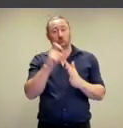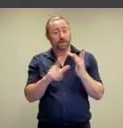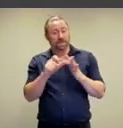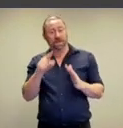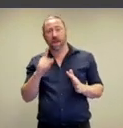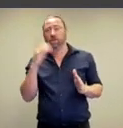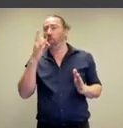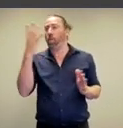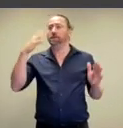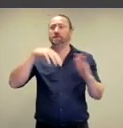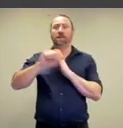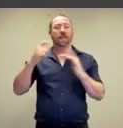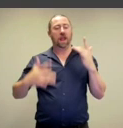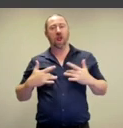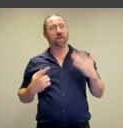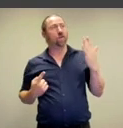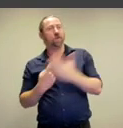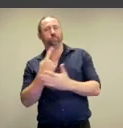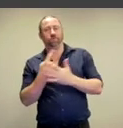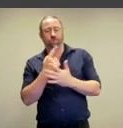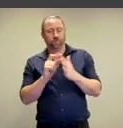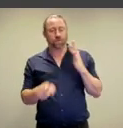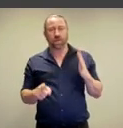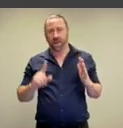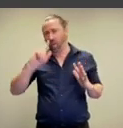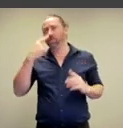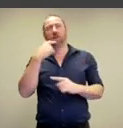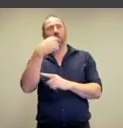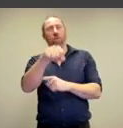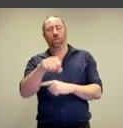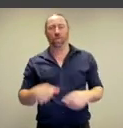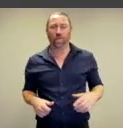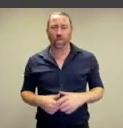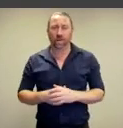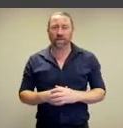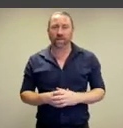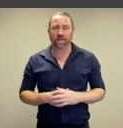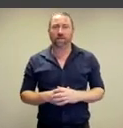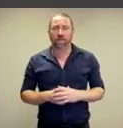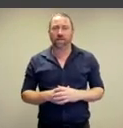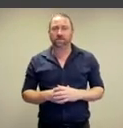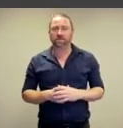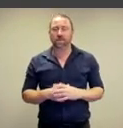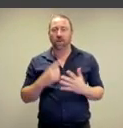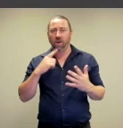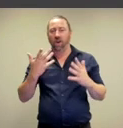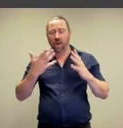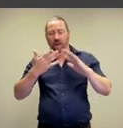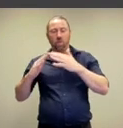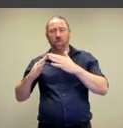Participants described it as a one-in-a-lifetime opportunity,